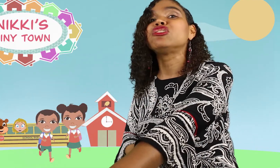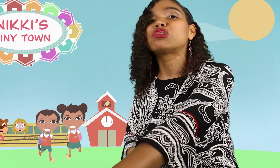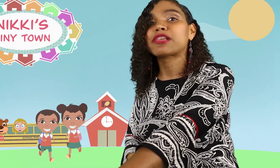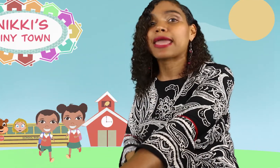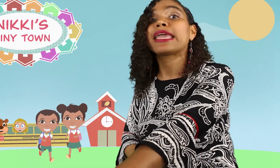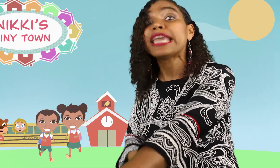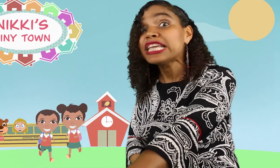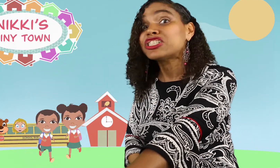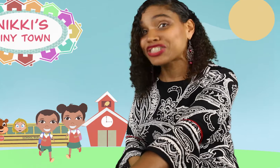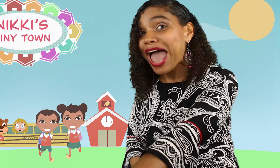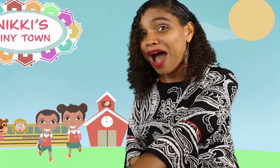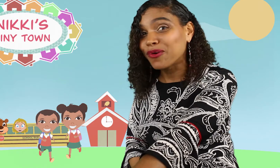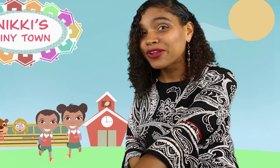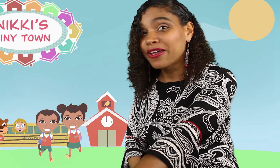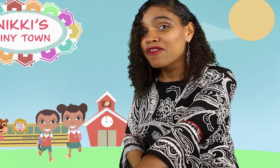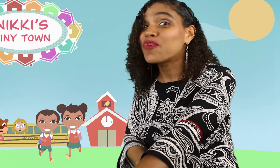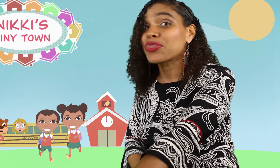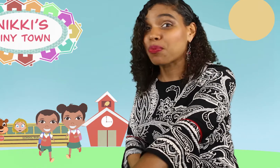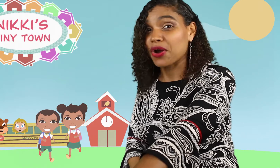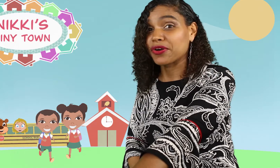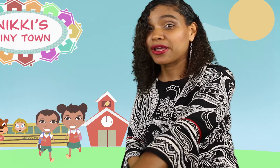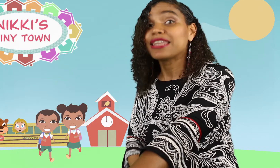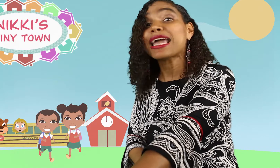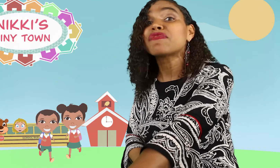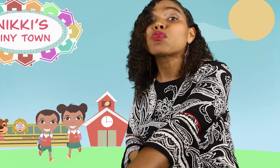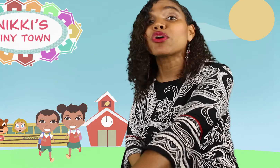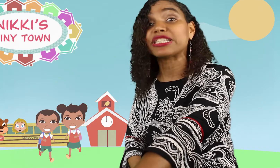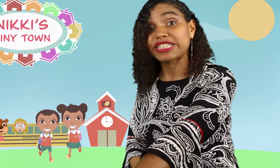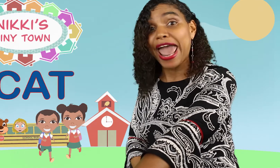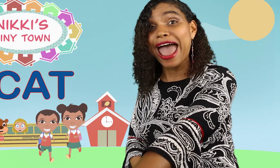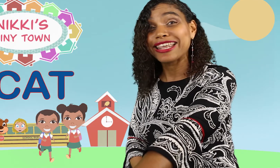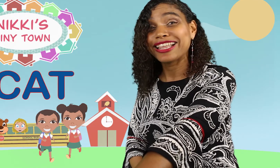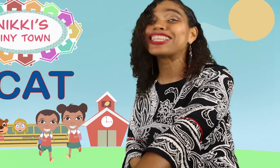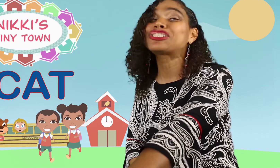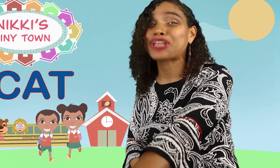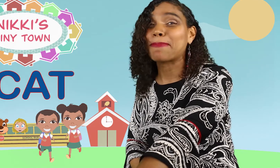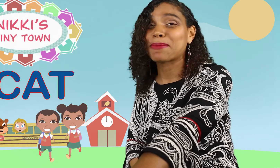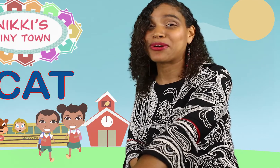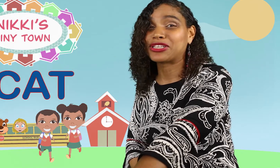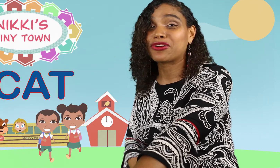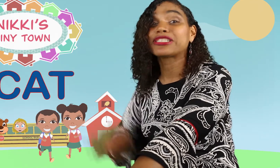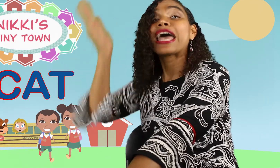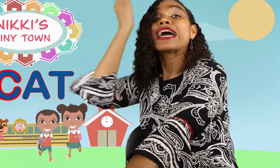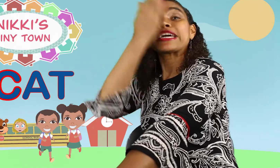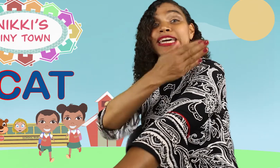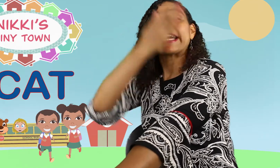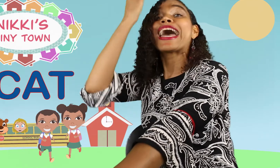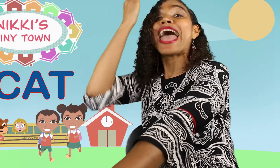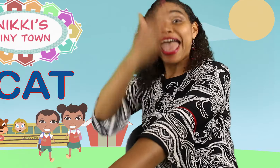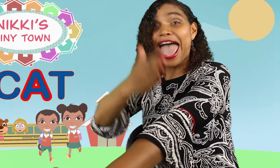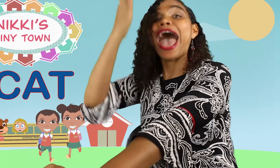and you say each sound for the word. Like if the word is CAT Let's chop it boys and girls C-A-T